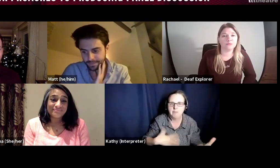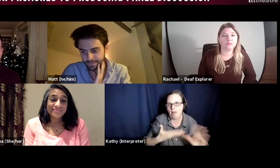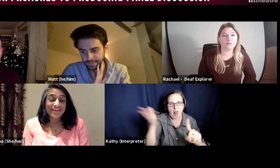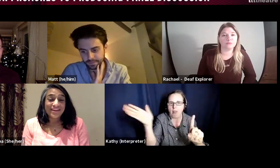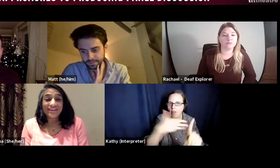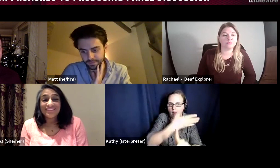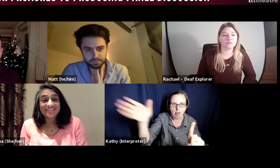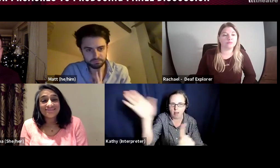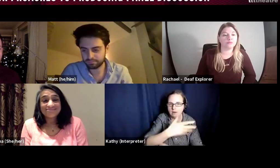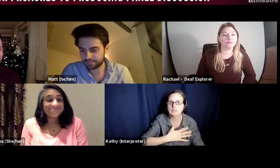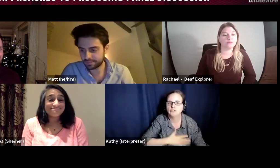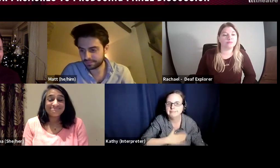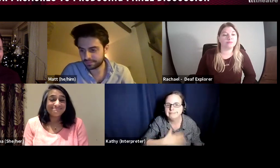insecurity rant! DEEPA: